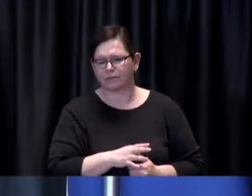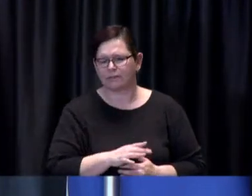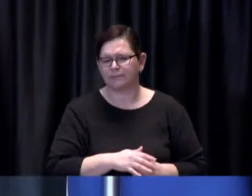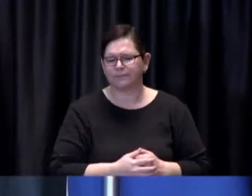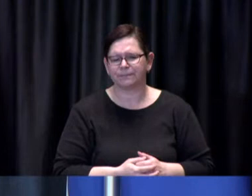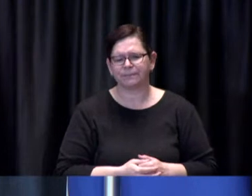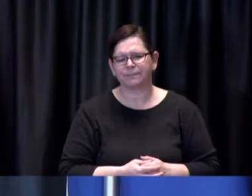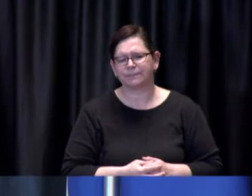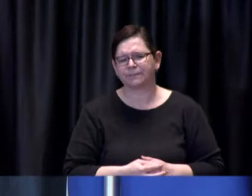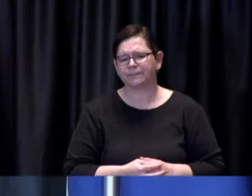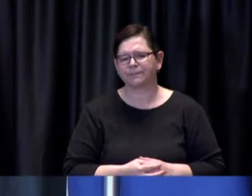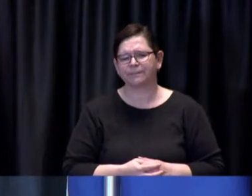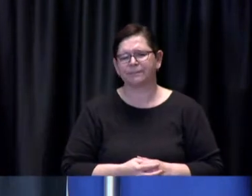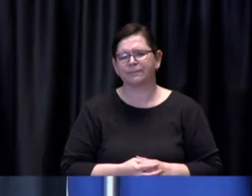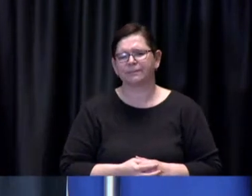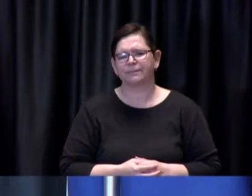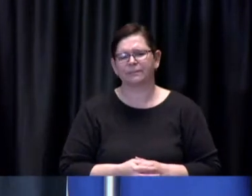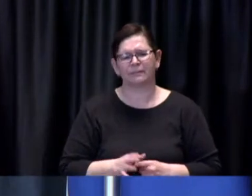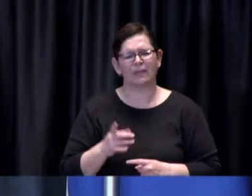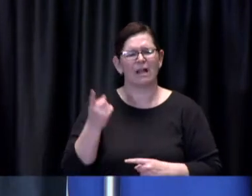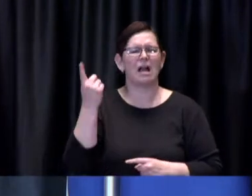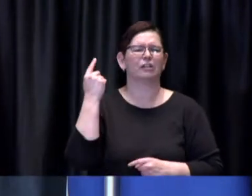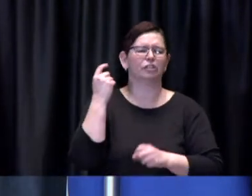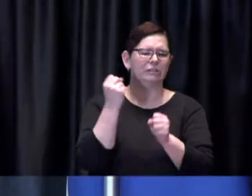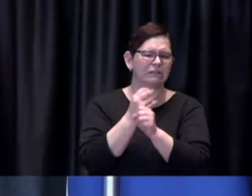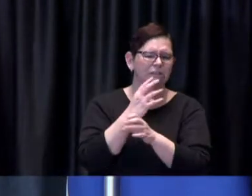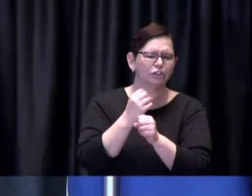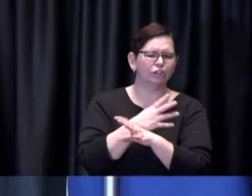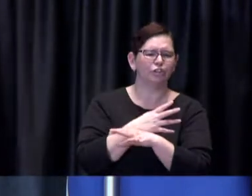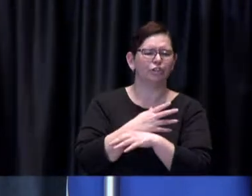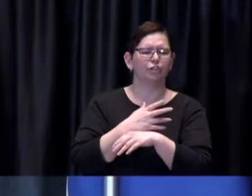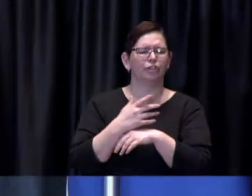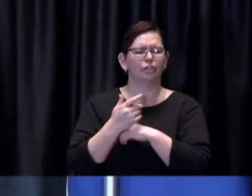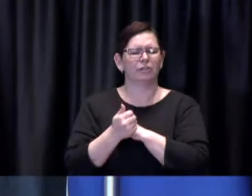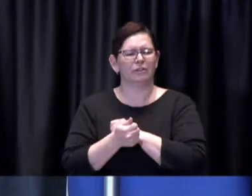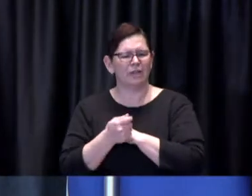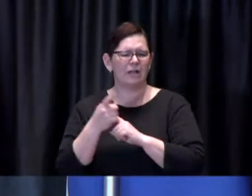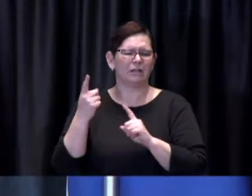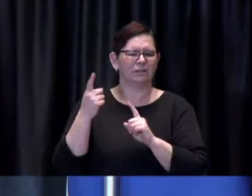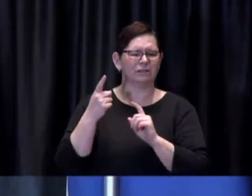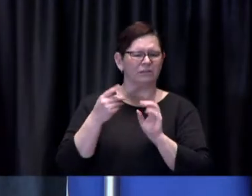last year and other holidays we don't really have a good track record so just seeing what we are on